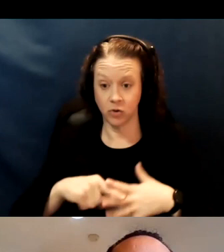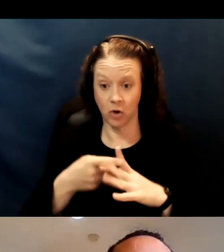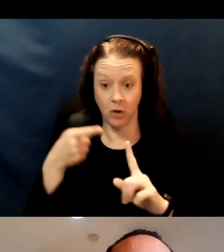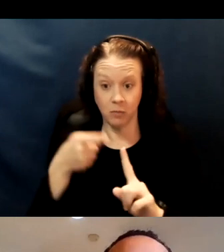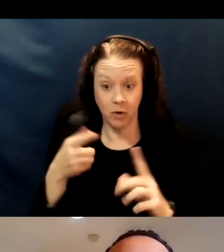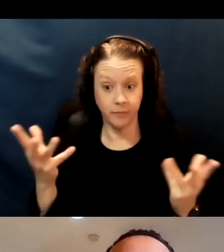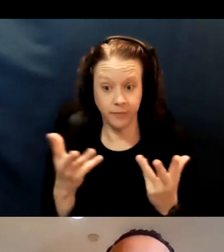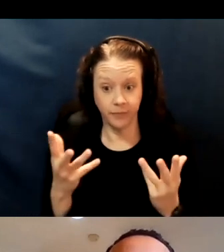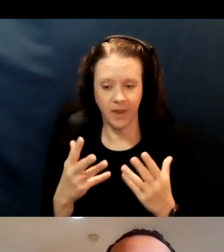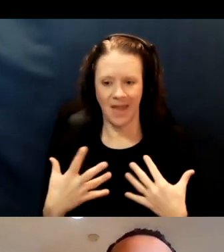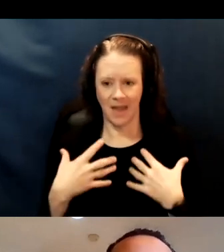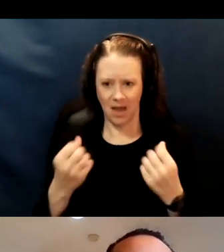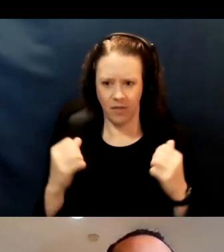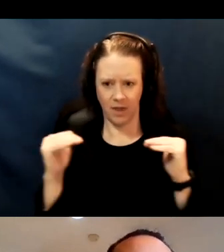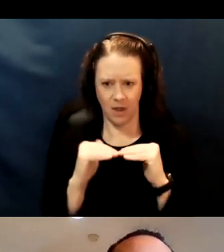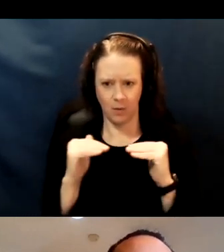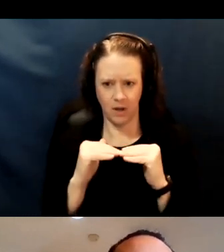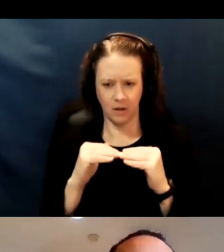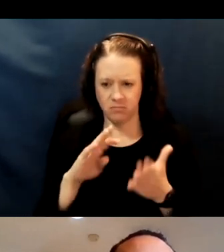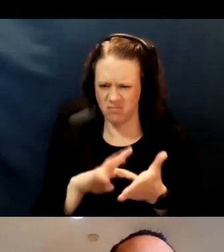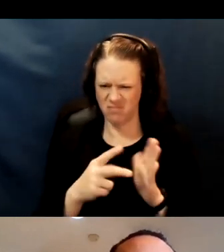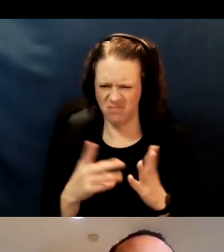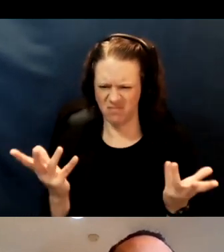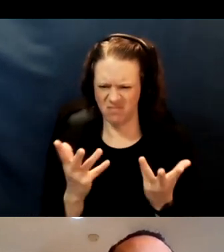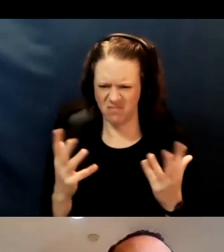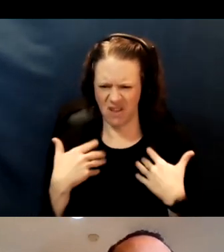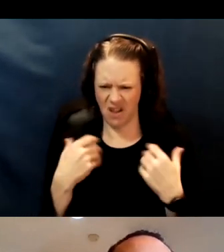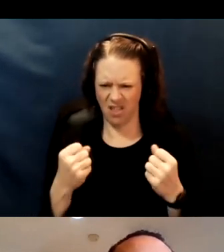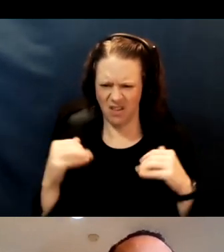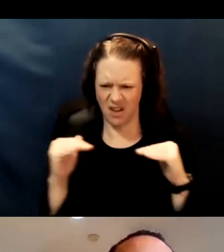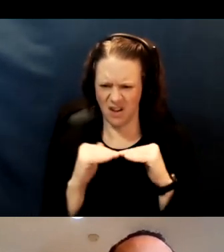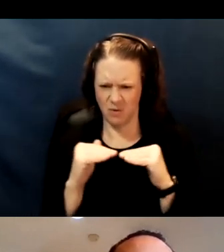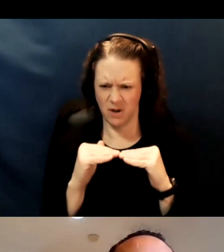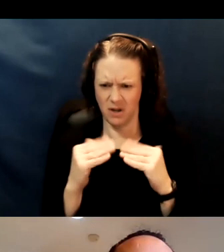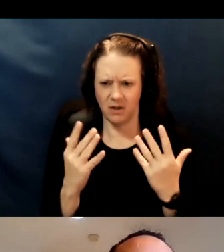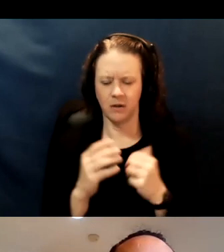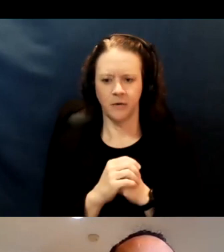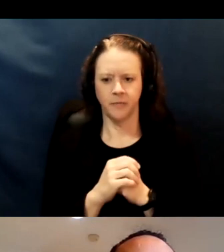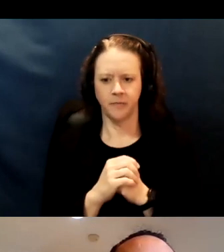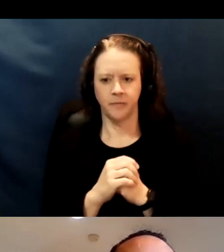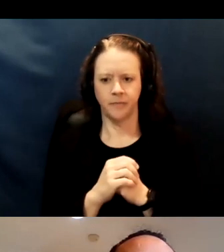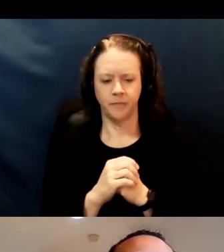And what do we mean by health equity? We're talking about a number of dimensions of health equity.